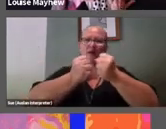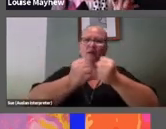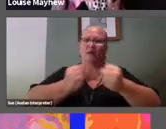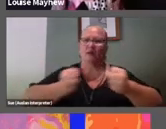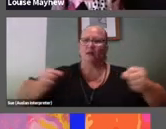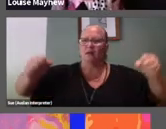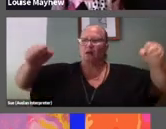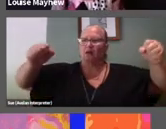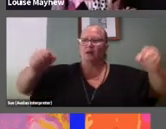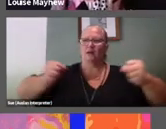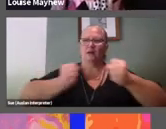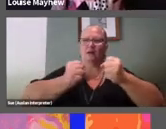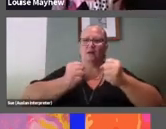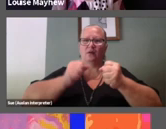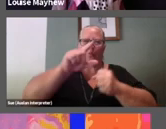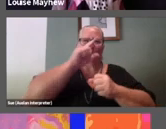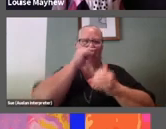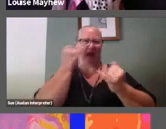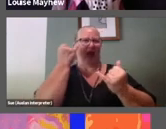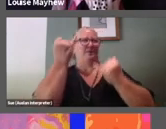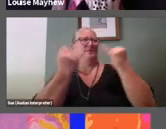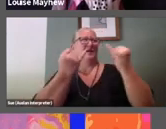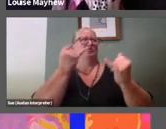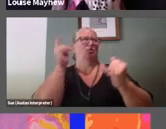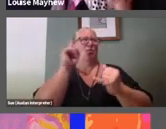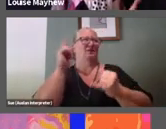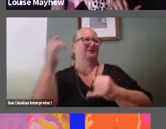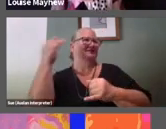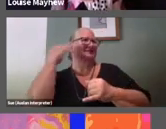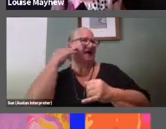be caused by walking or moving, probably in much